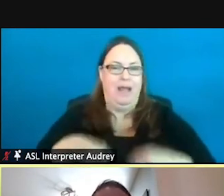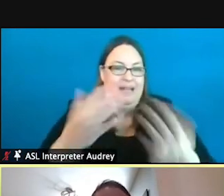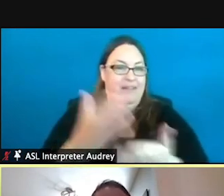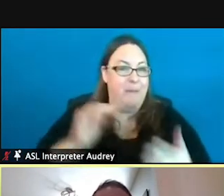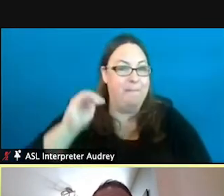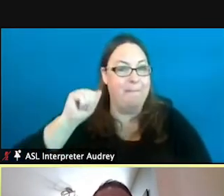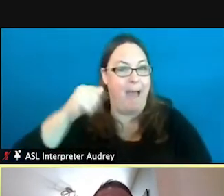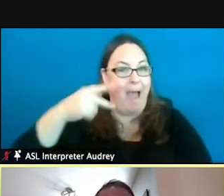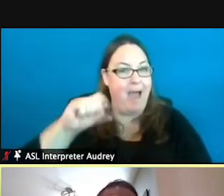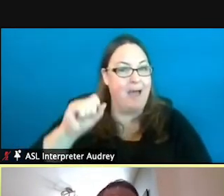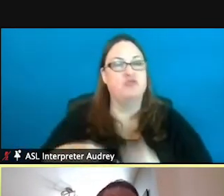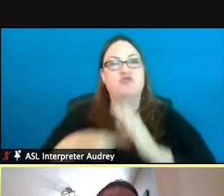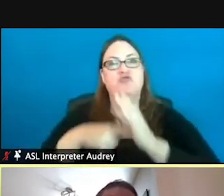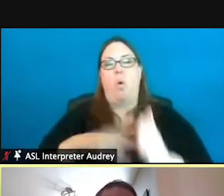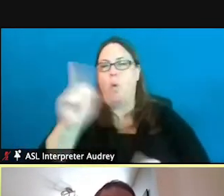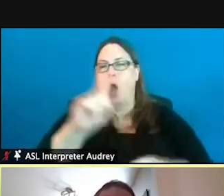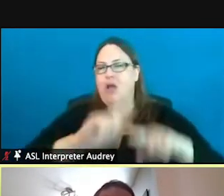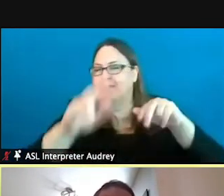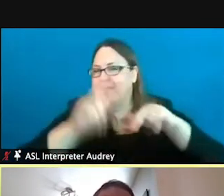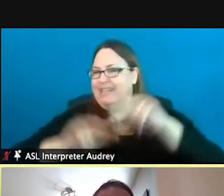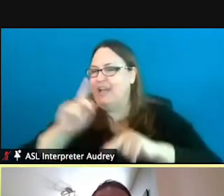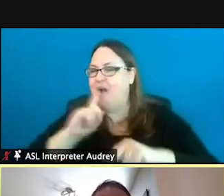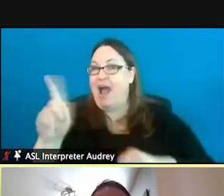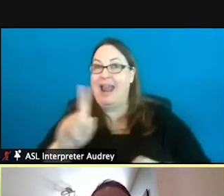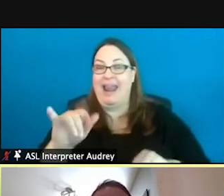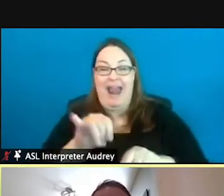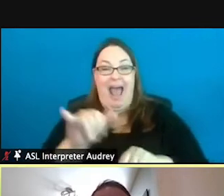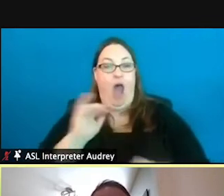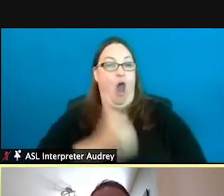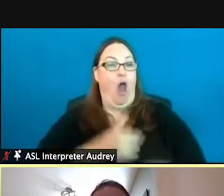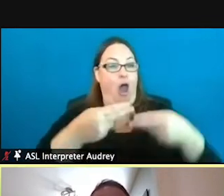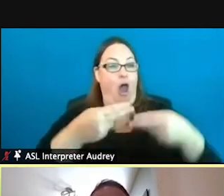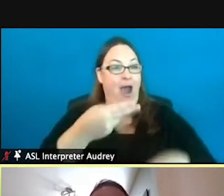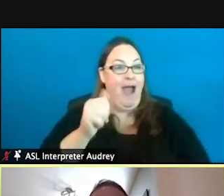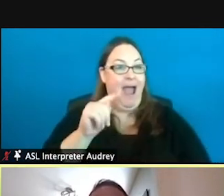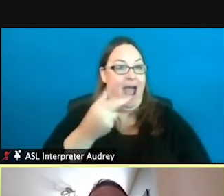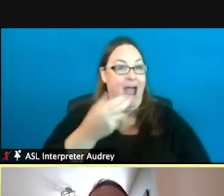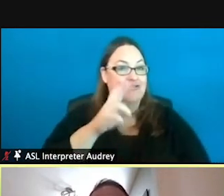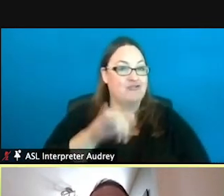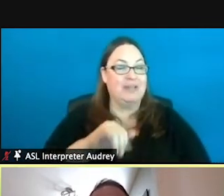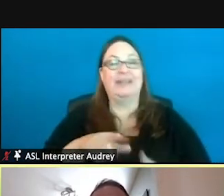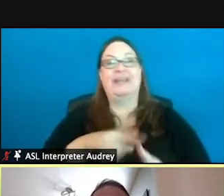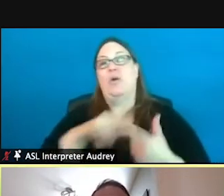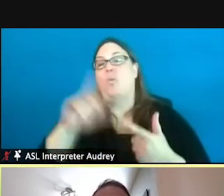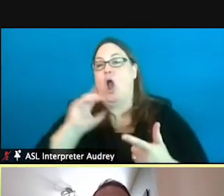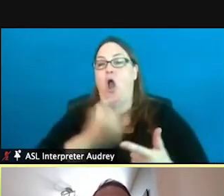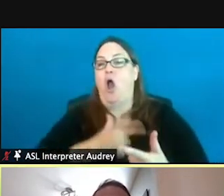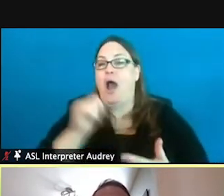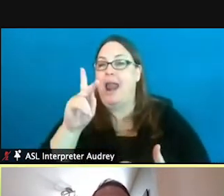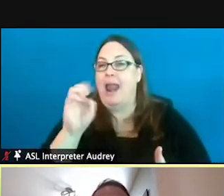show you where different facilities are, like our hatcheries or lakes or streams, just so you can see what's available in your area.